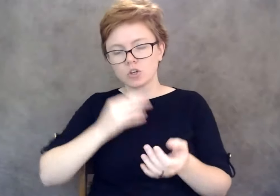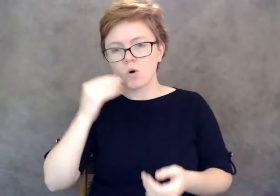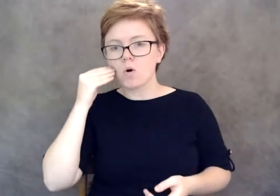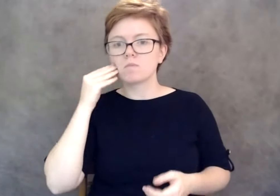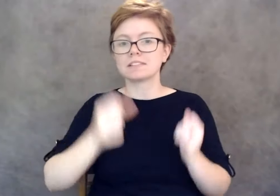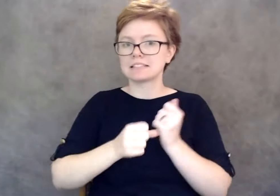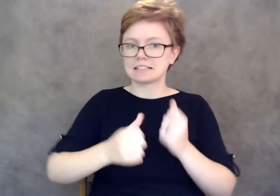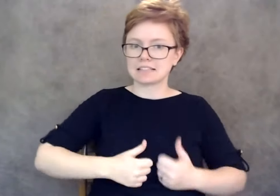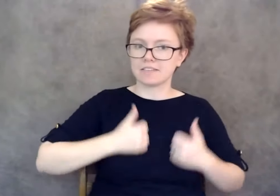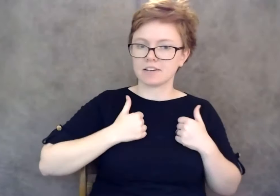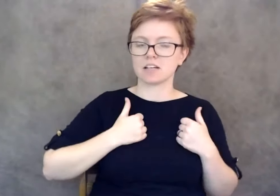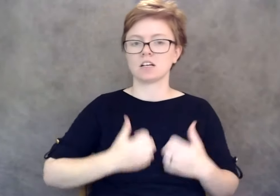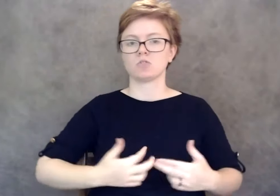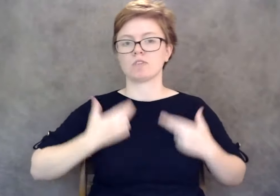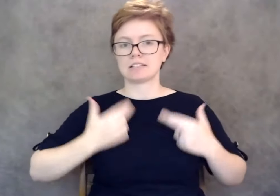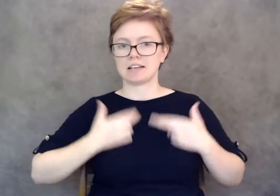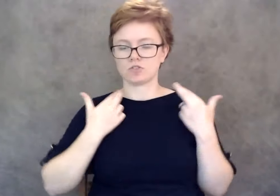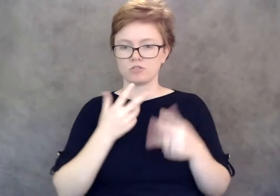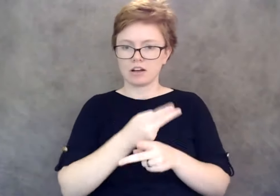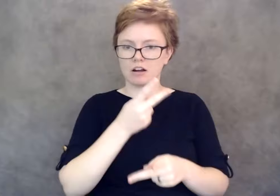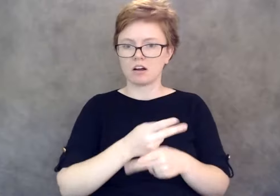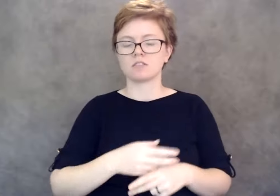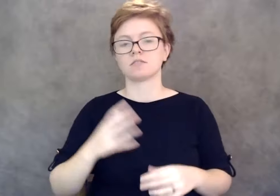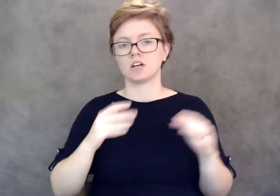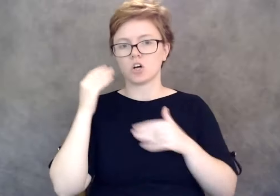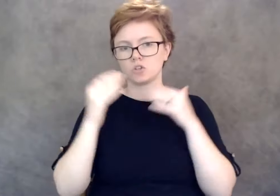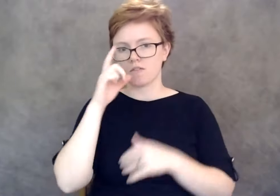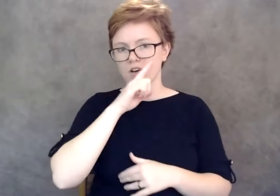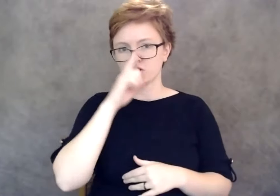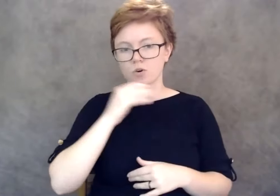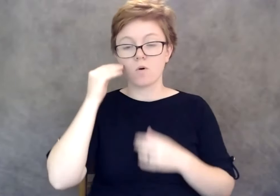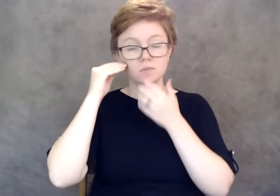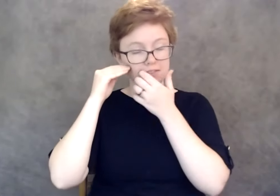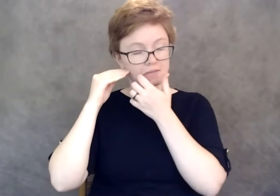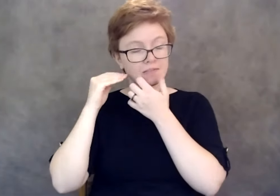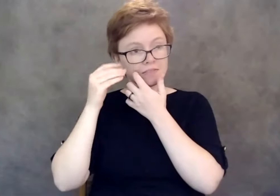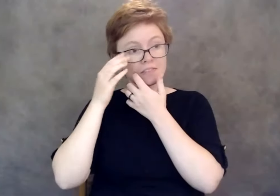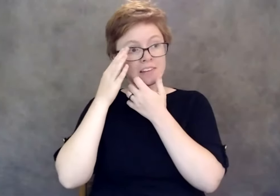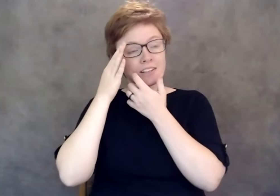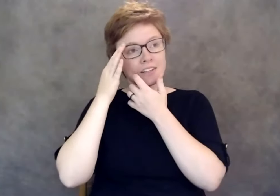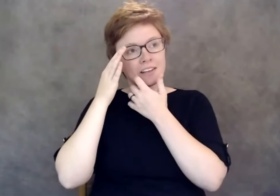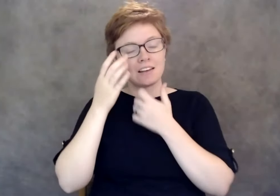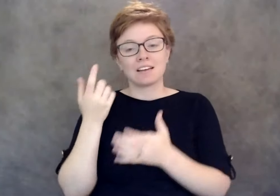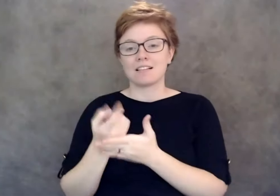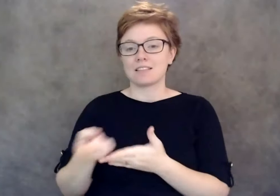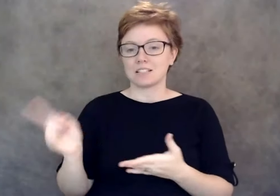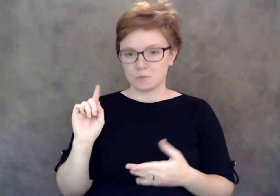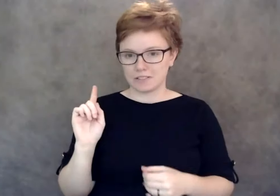and adult foster homes [clears throat] and last week, the Department of Licensing,